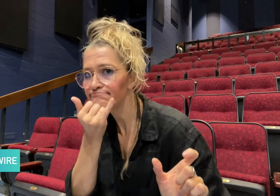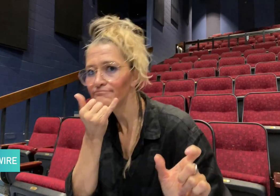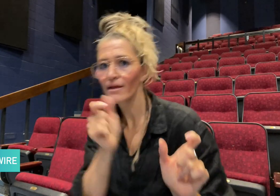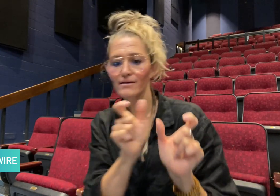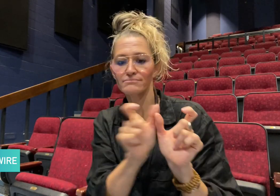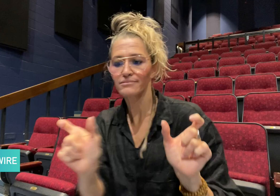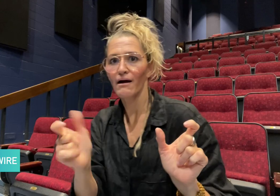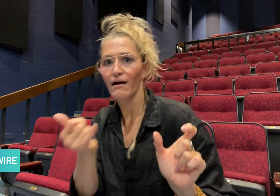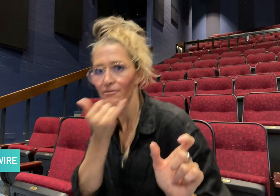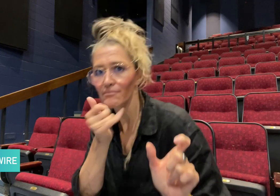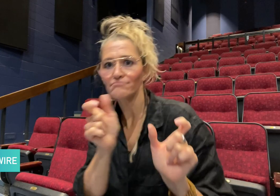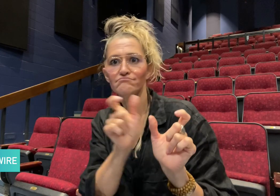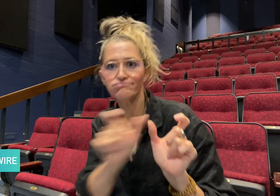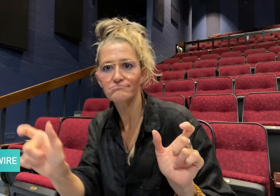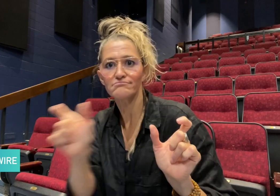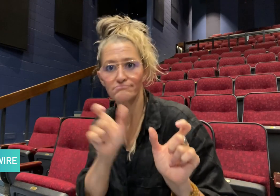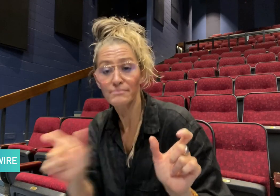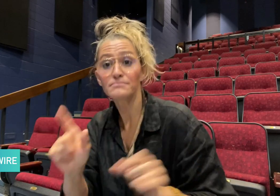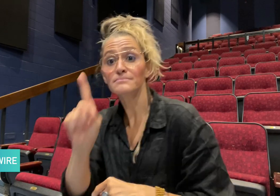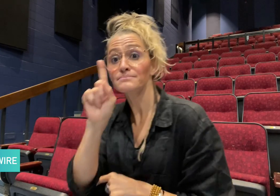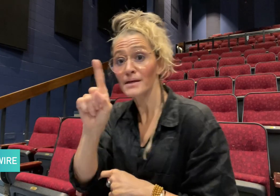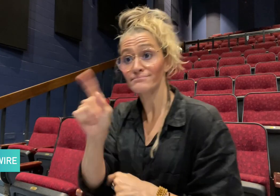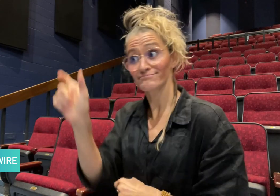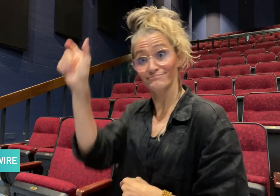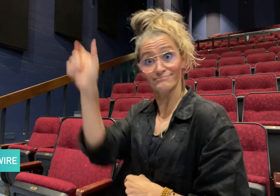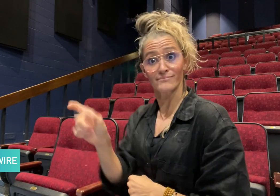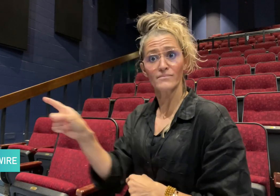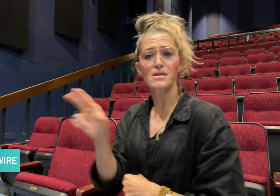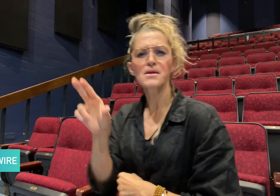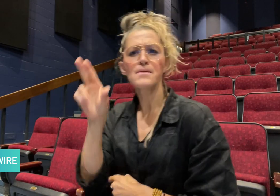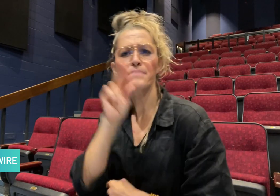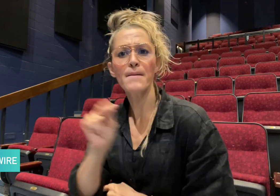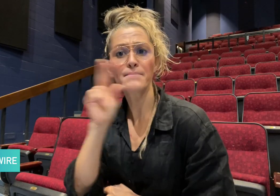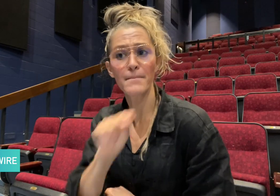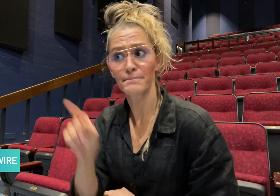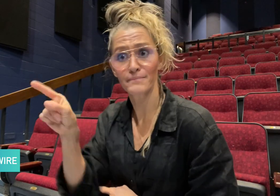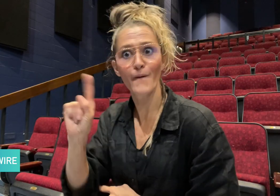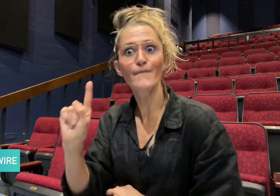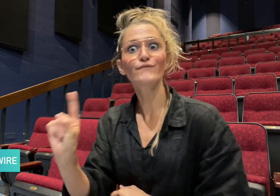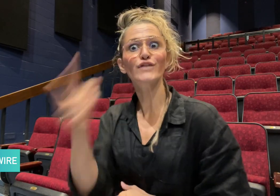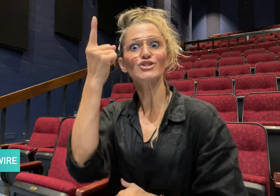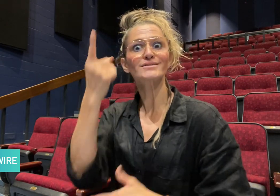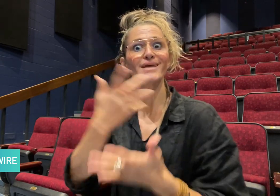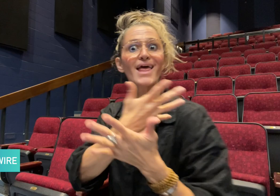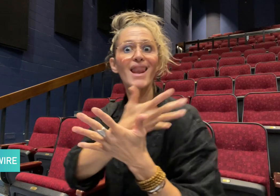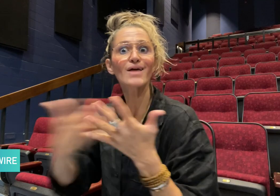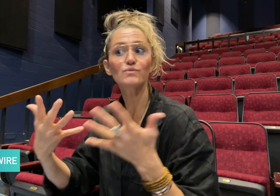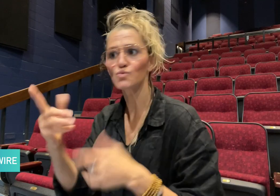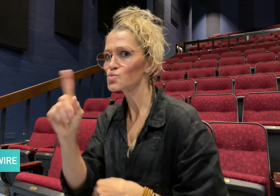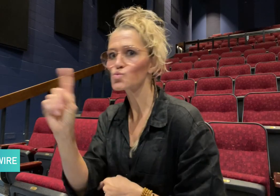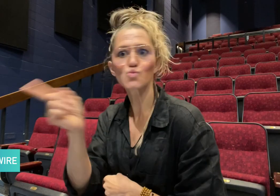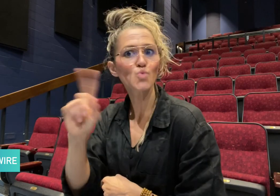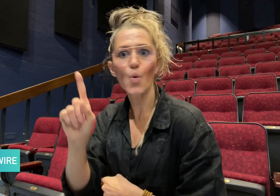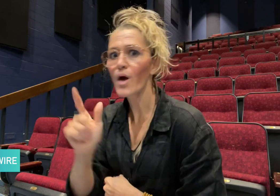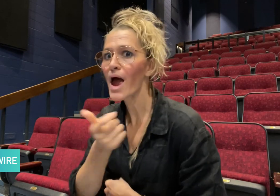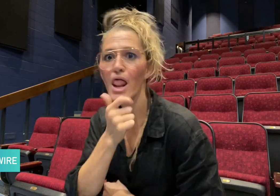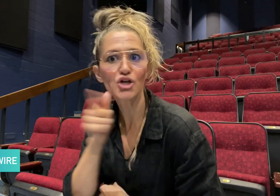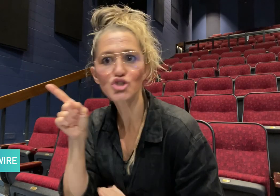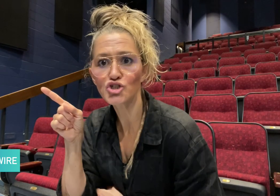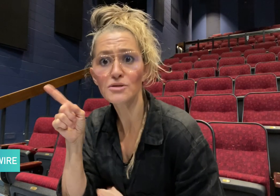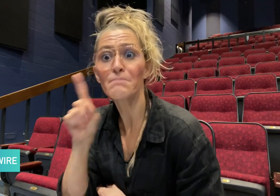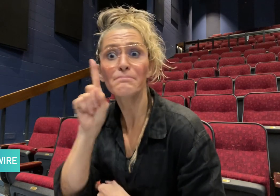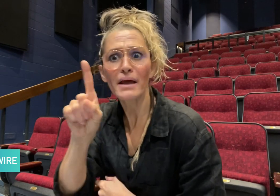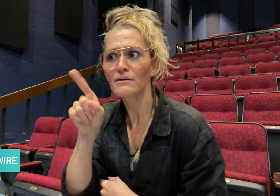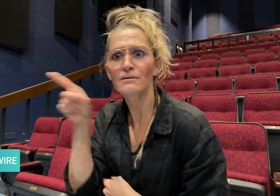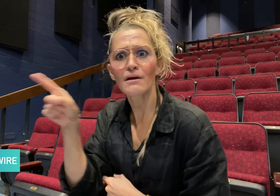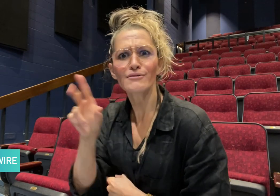This number is even worse when English isn’t the speaker’s